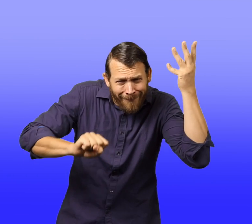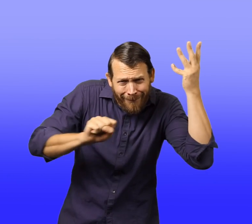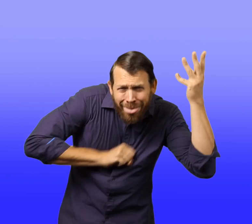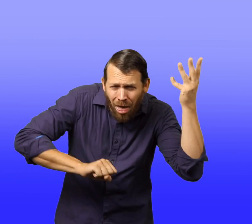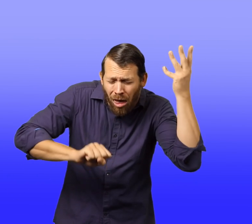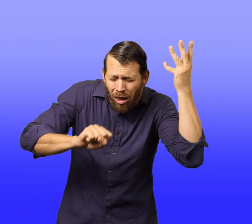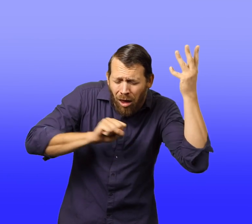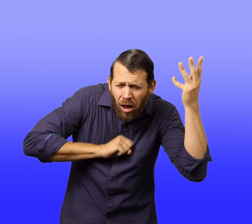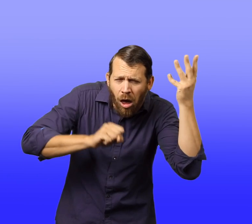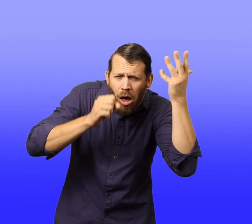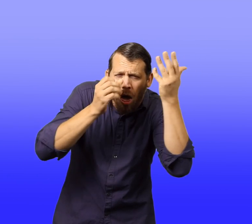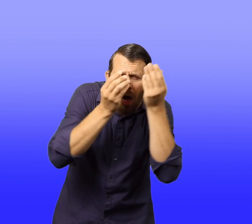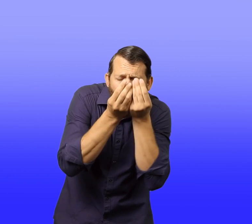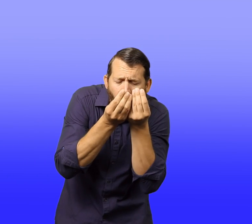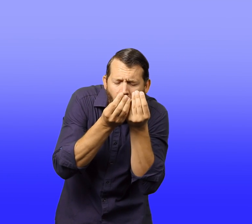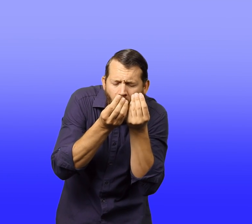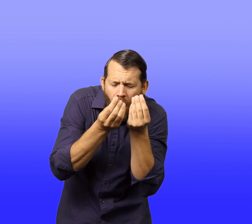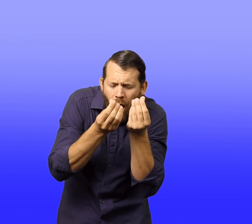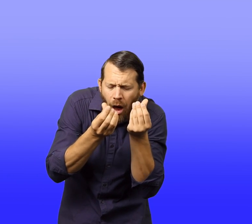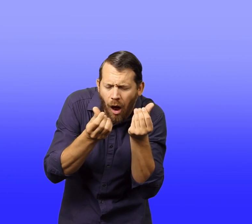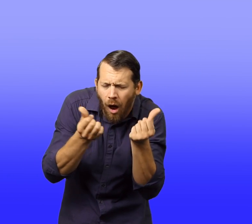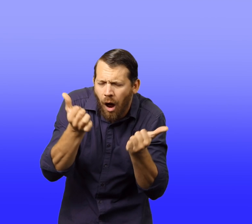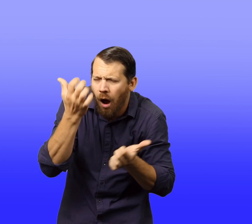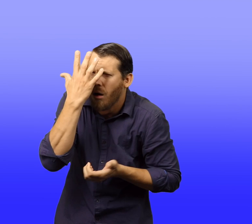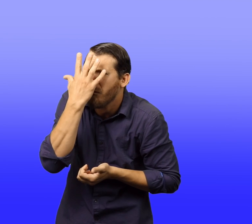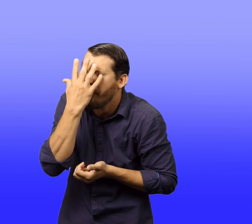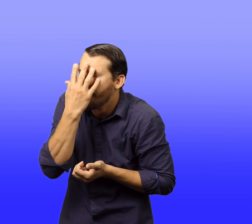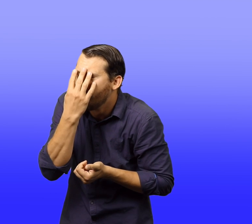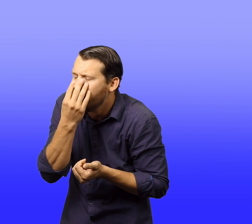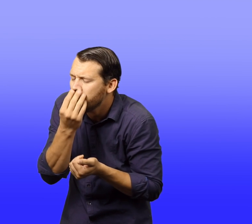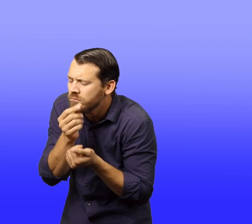"I can get you some," the man offered. "No, thanks," said Walter.